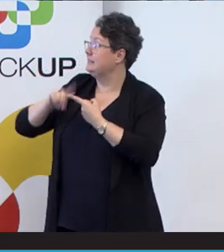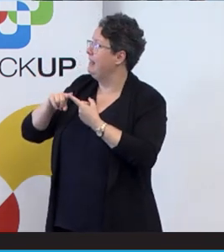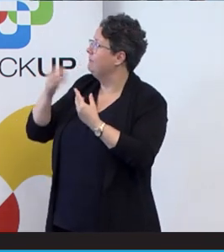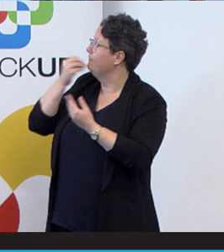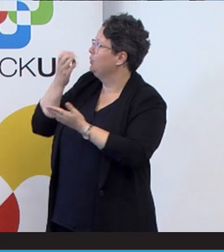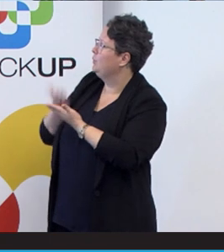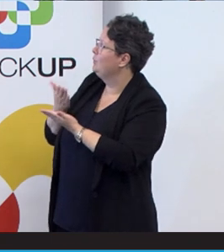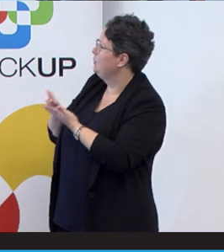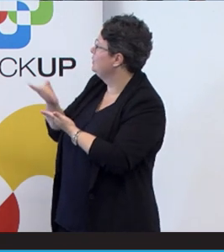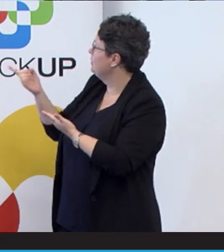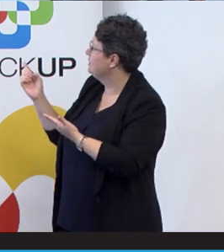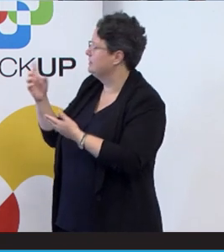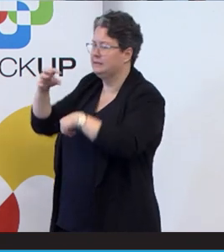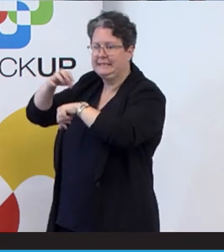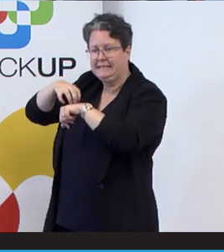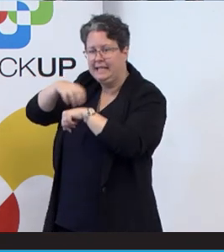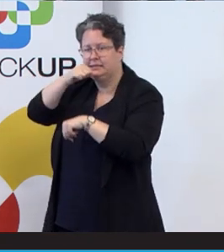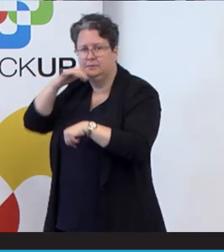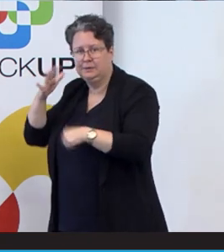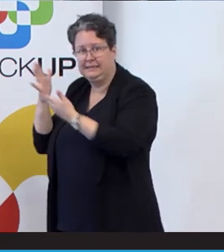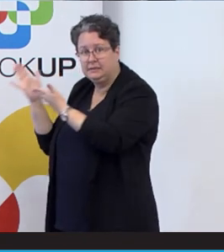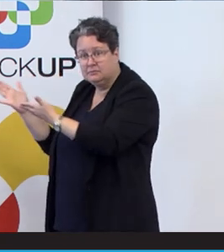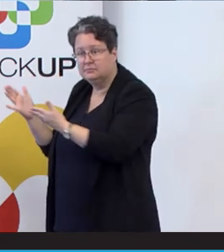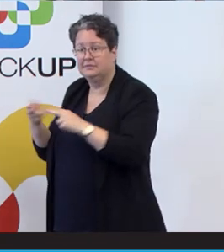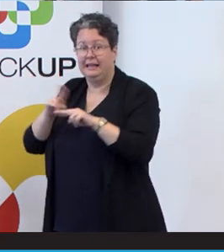some there's some cakes and things over there. I believe so. Please, if you didn't have anything,